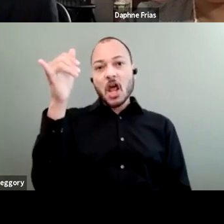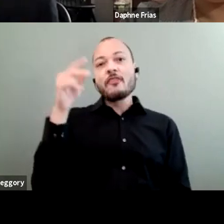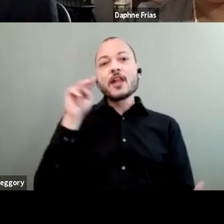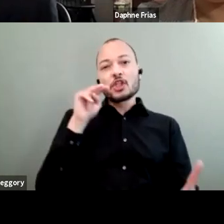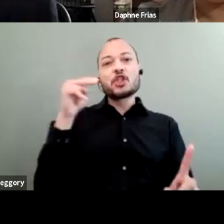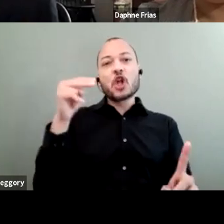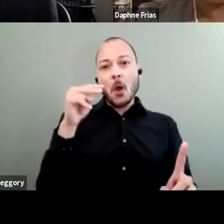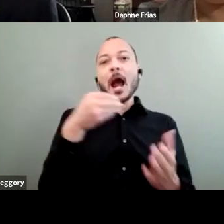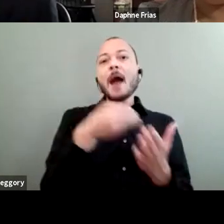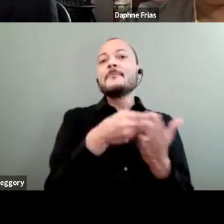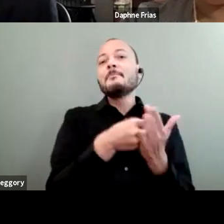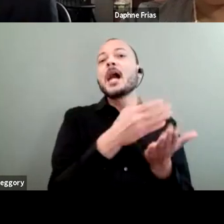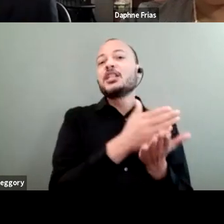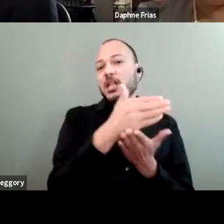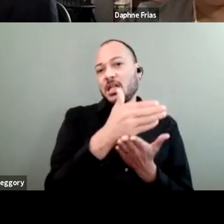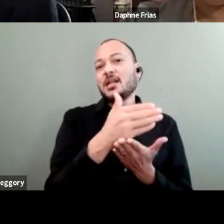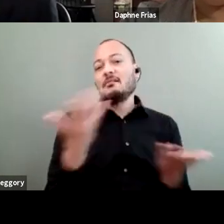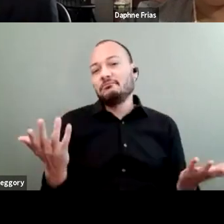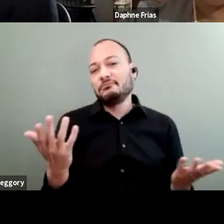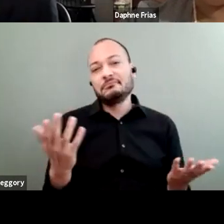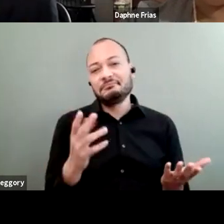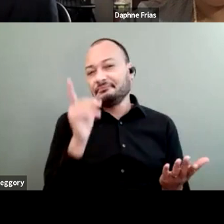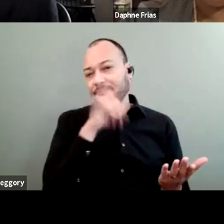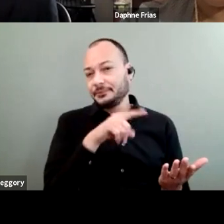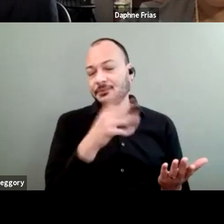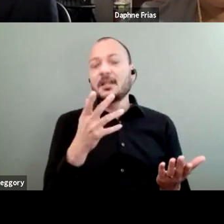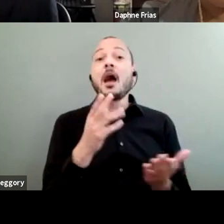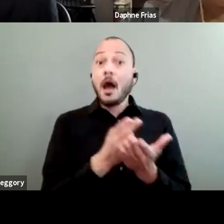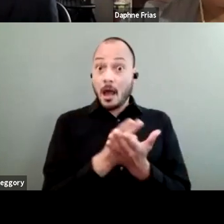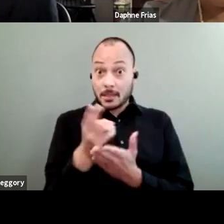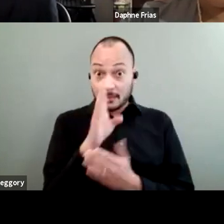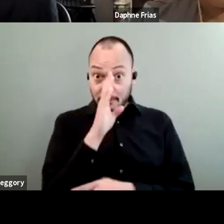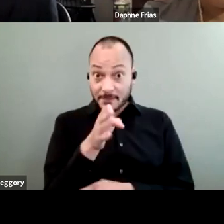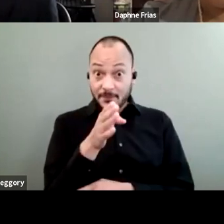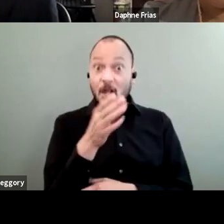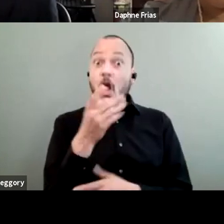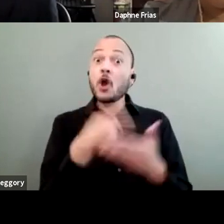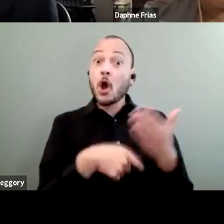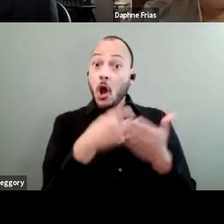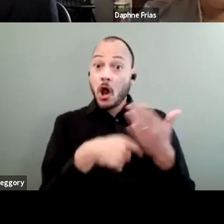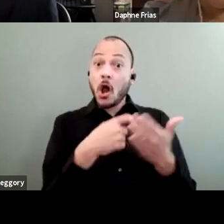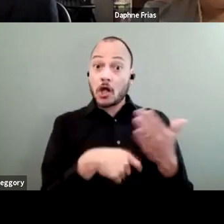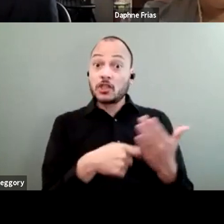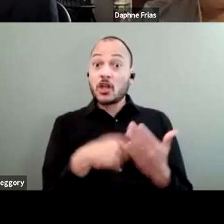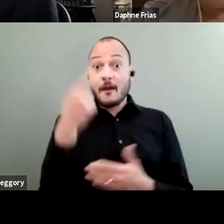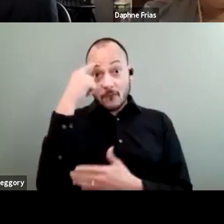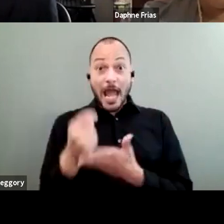And that is not true because, honestly, the costs of exclusion are impossible